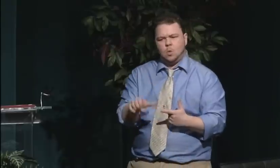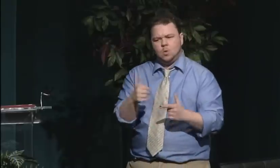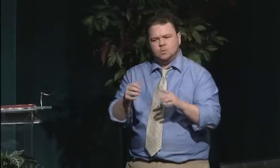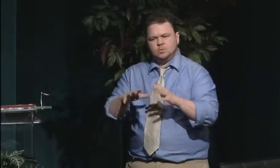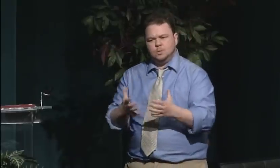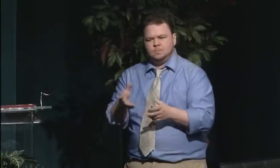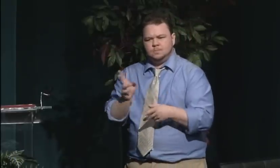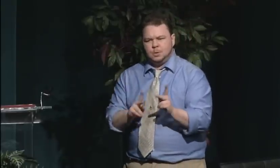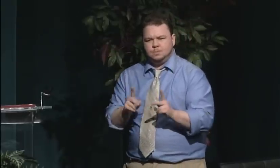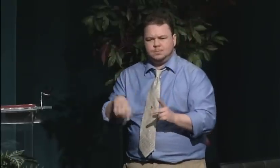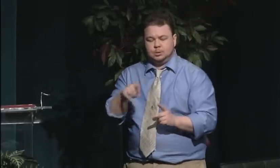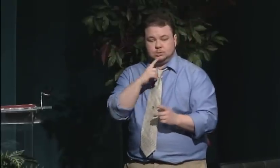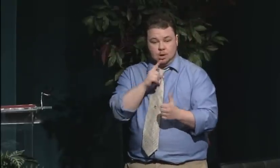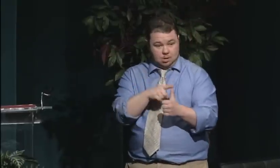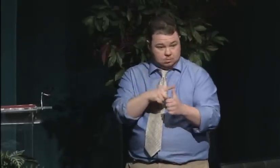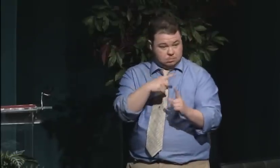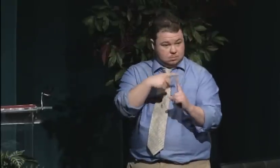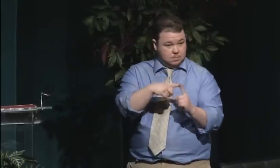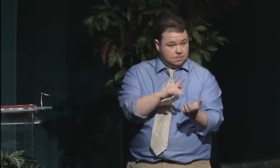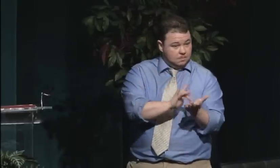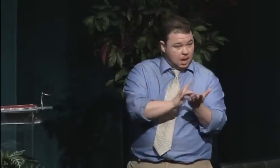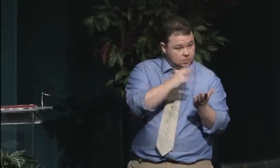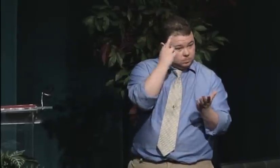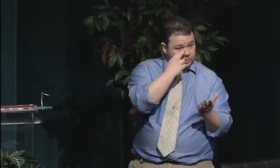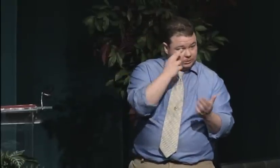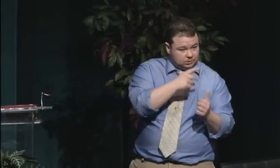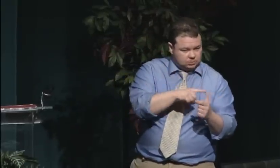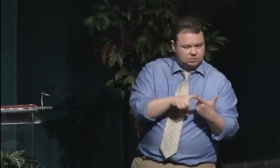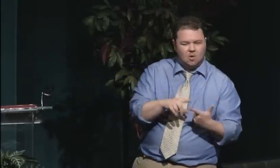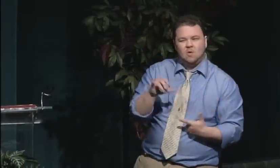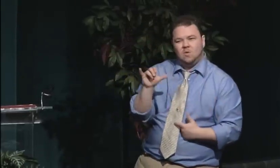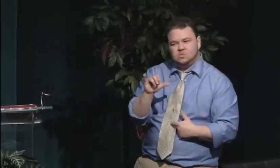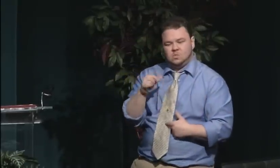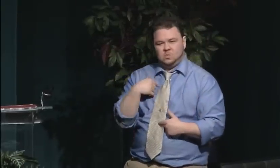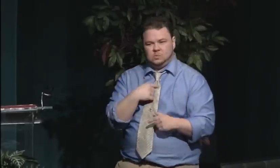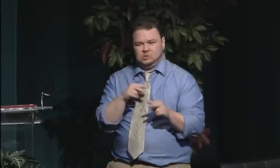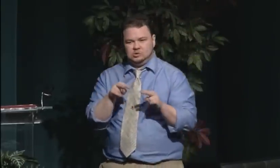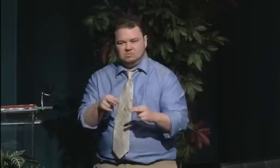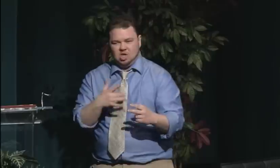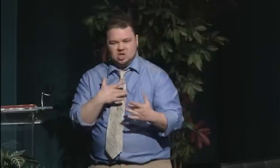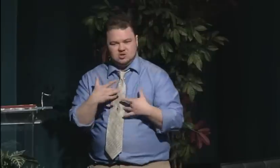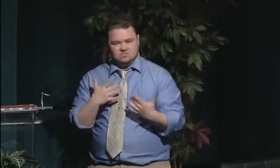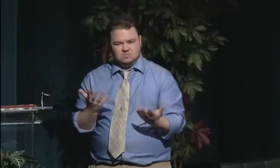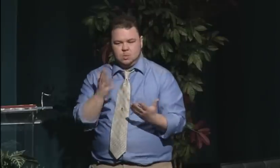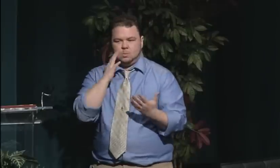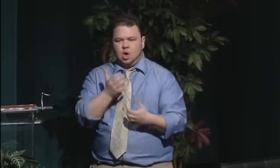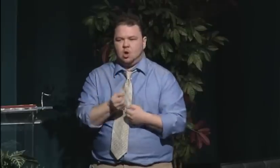serious medical issues for women and their brains were about five ounces smaller